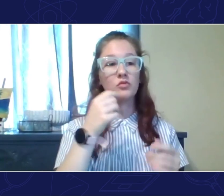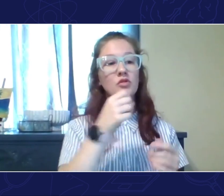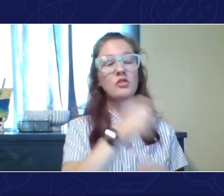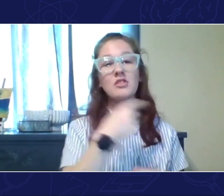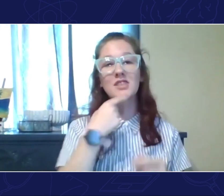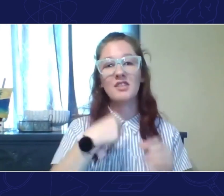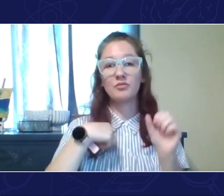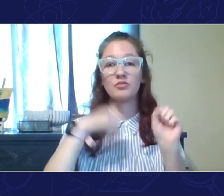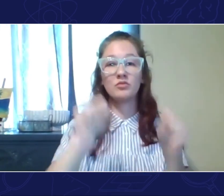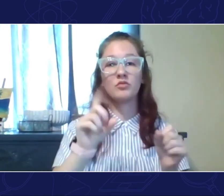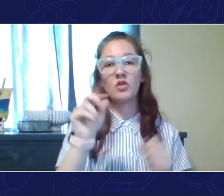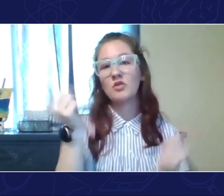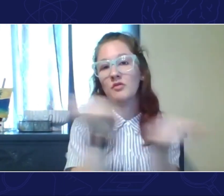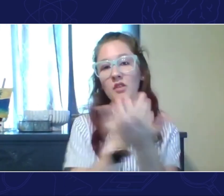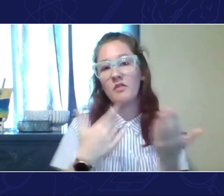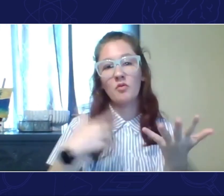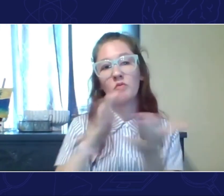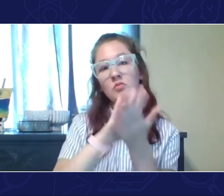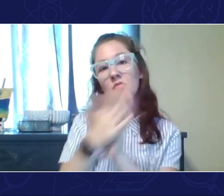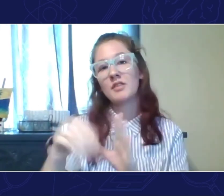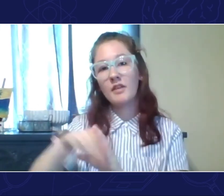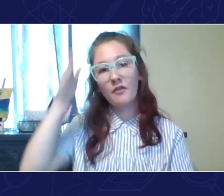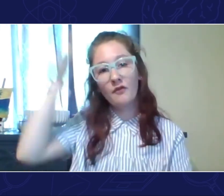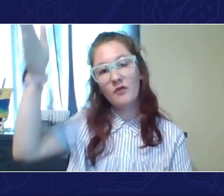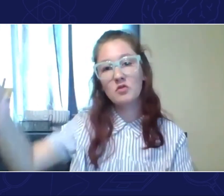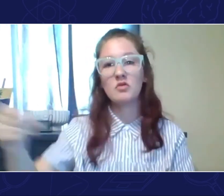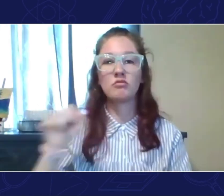The doctor told me I could do anything I want in the future,